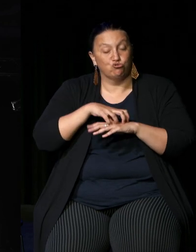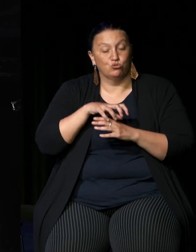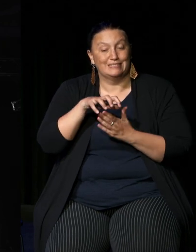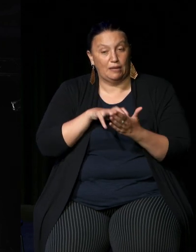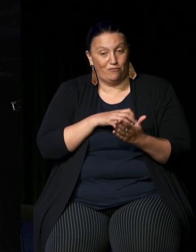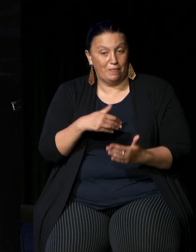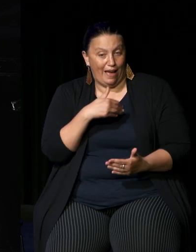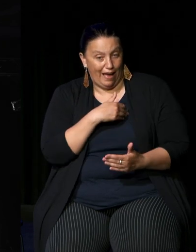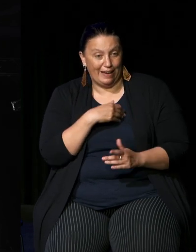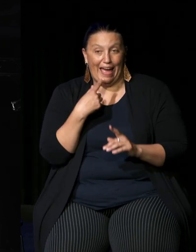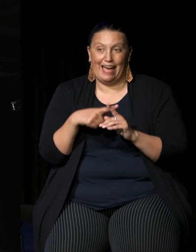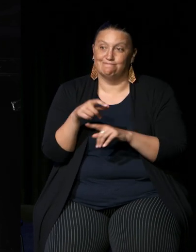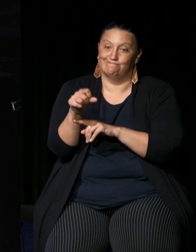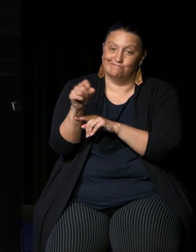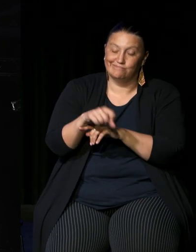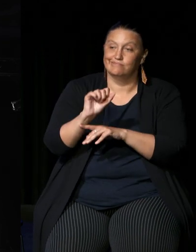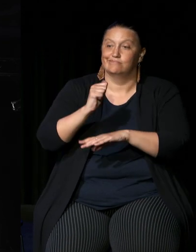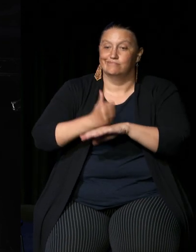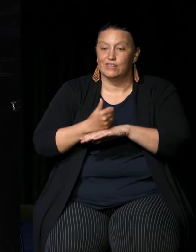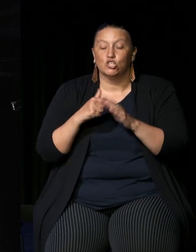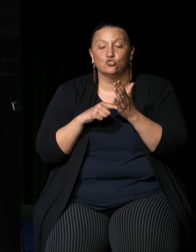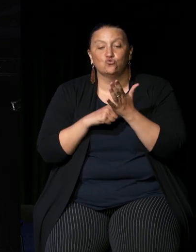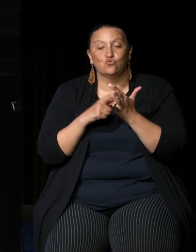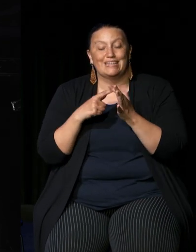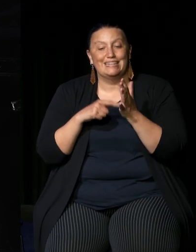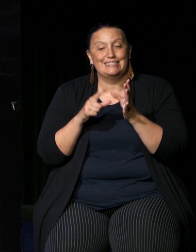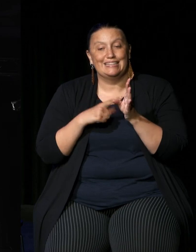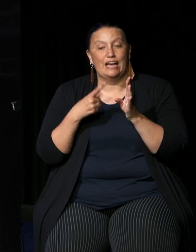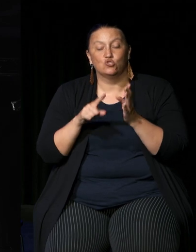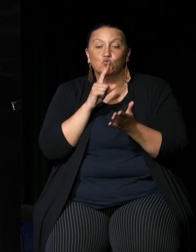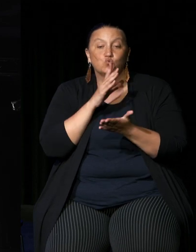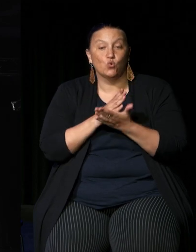of committing to the establishment of a treaty and Truth commission it is more consistent with